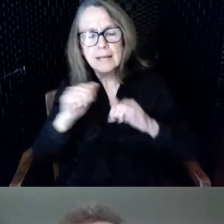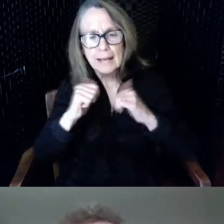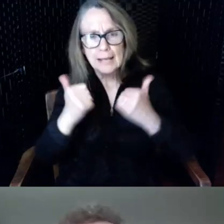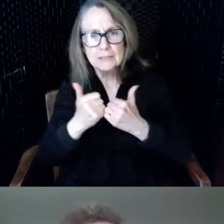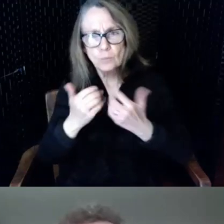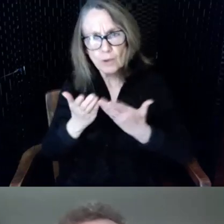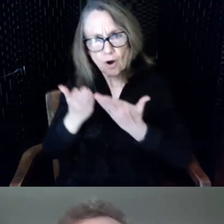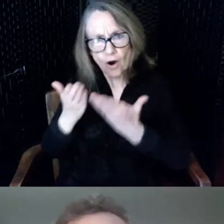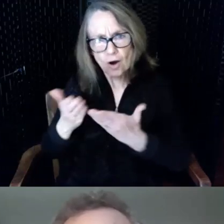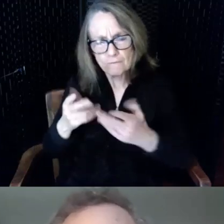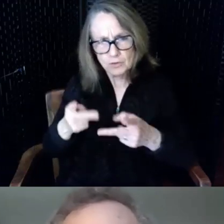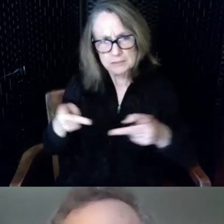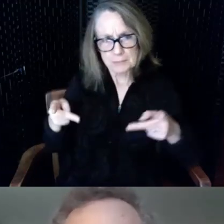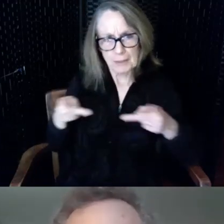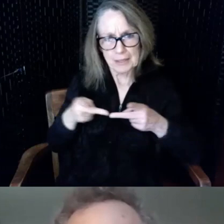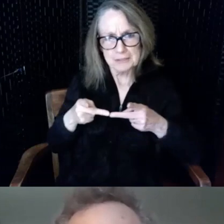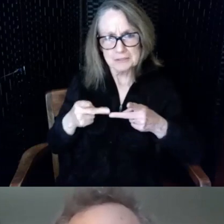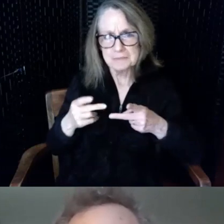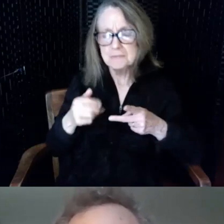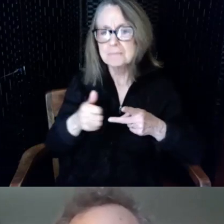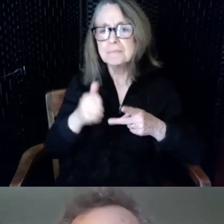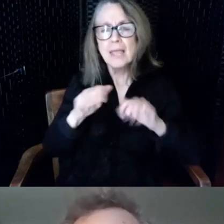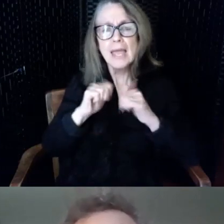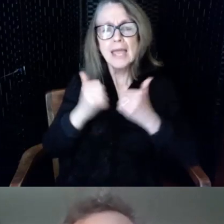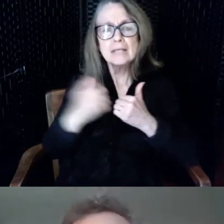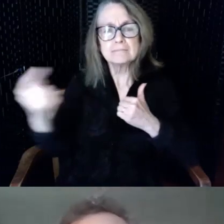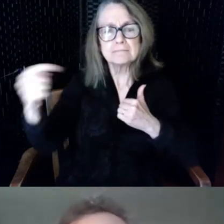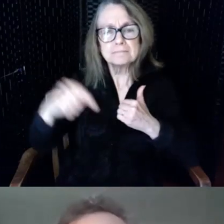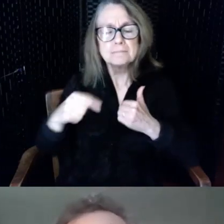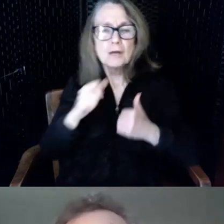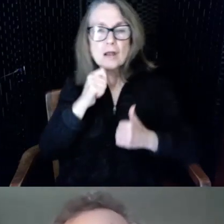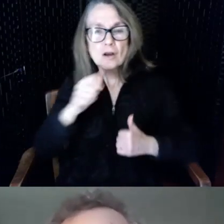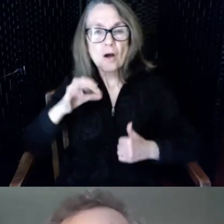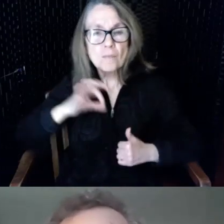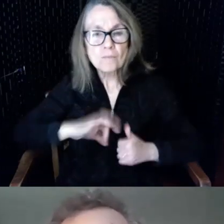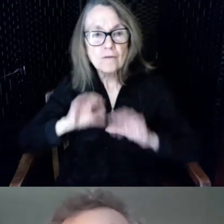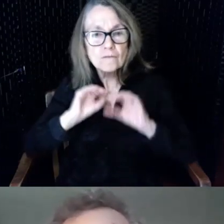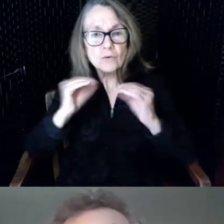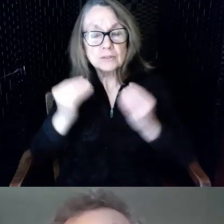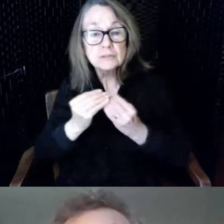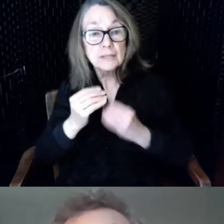many outside agencies from nonprofit organizations to historical societies to